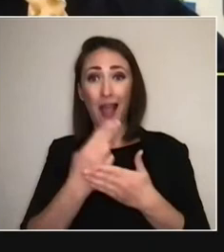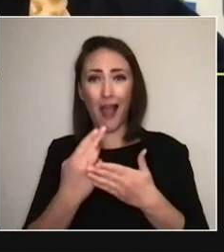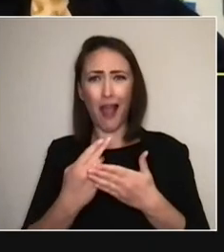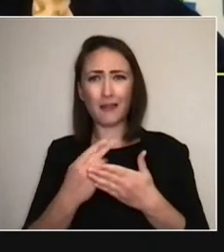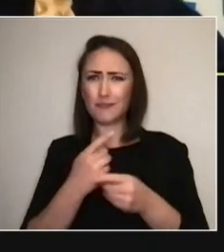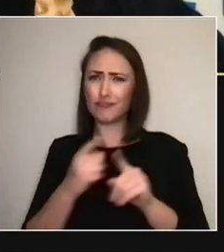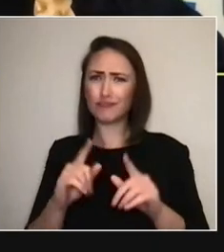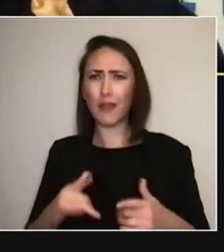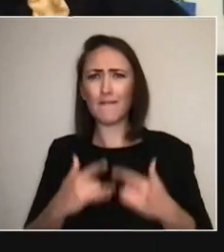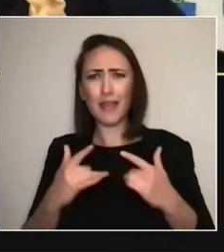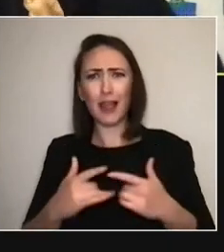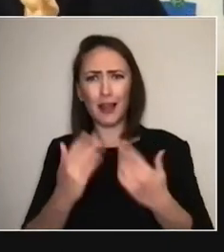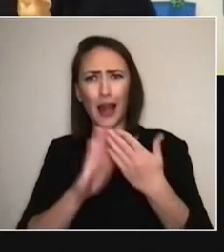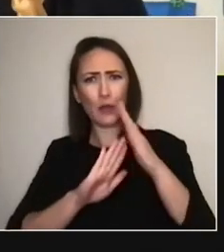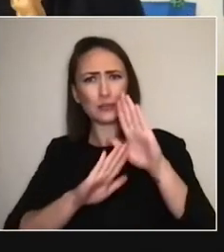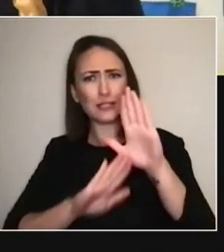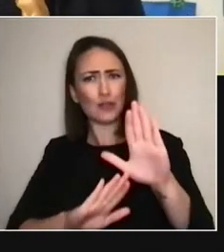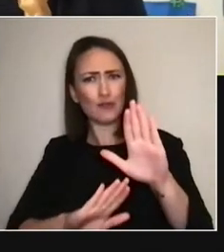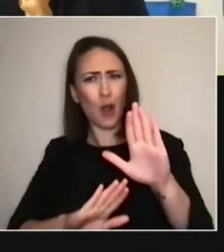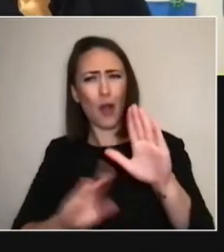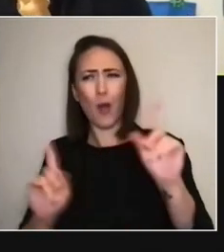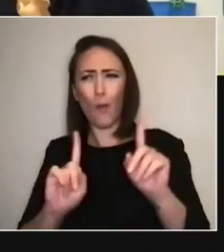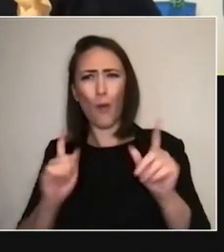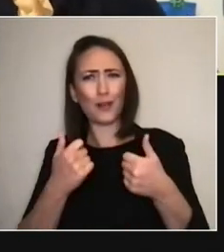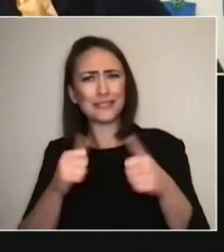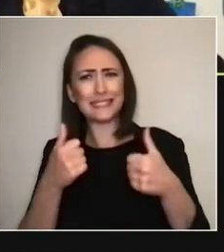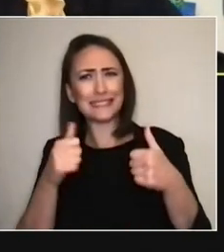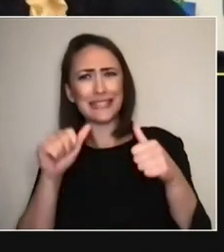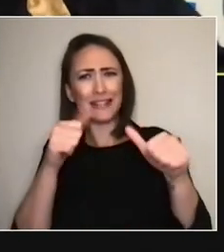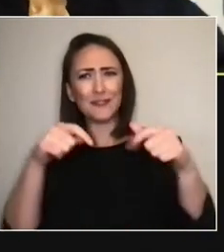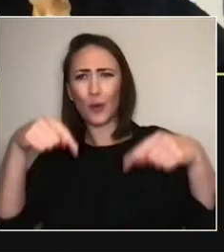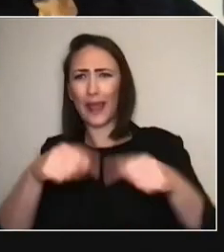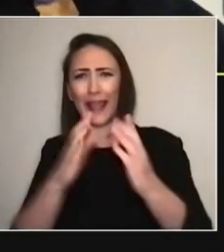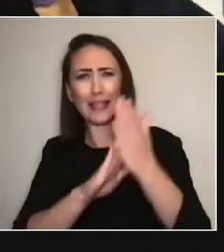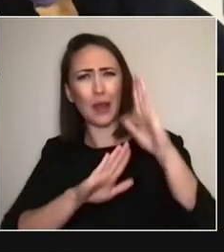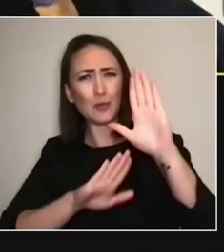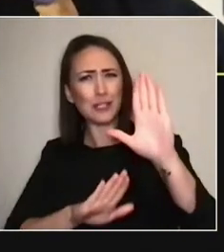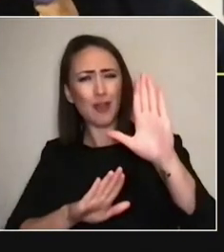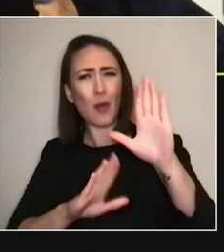And what, in your opinion, has been successful in this space?